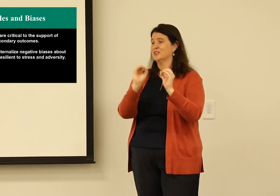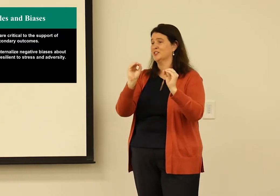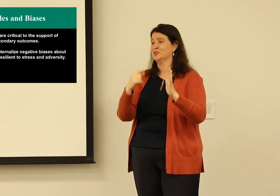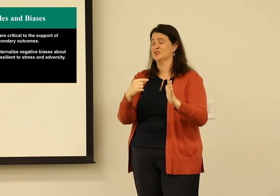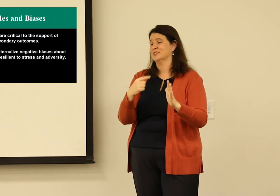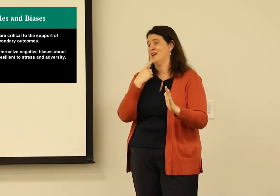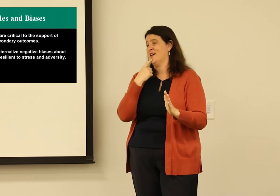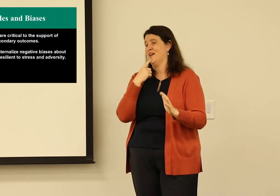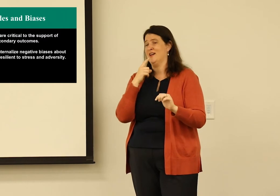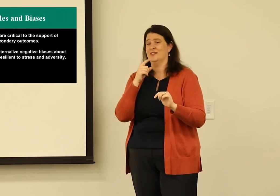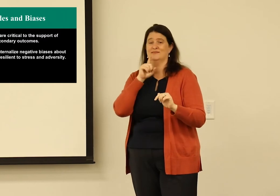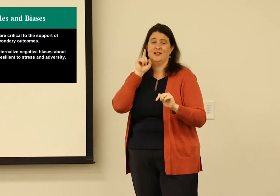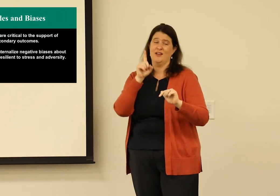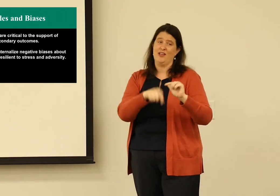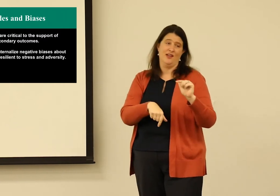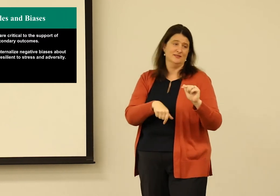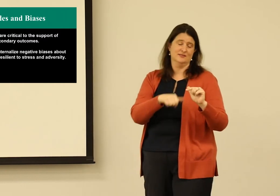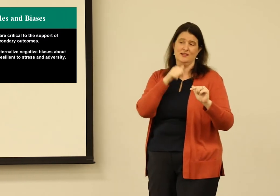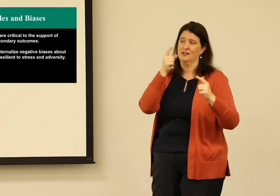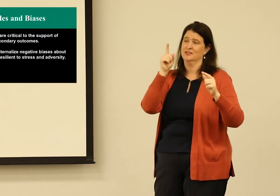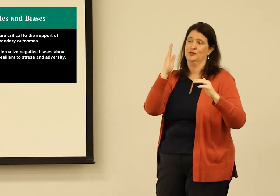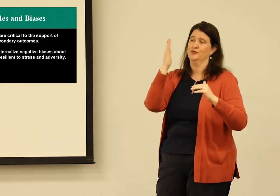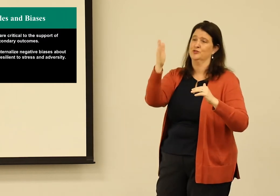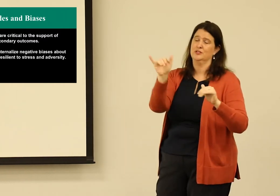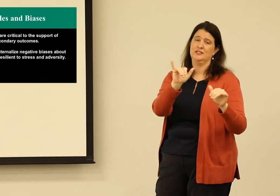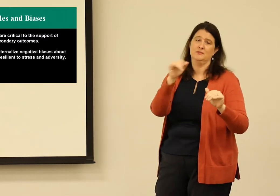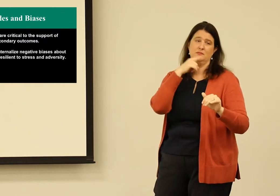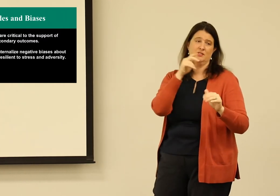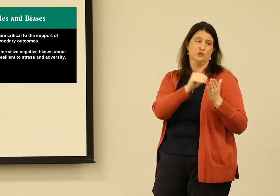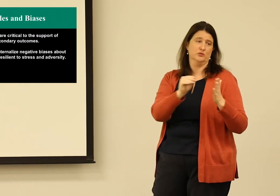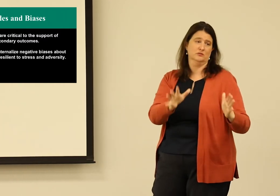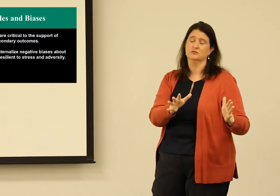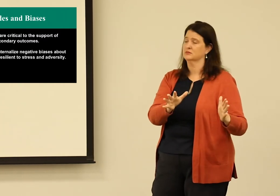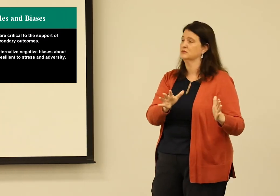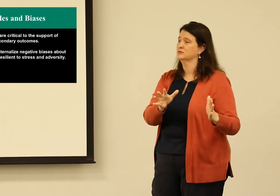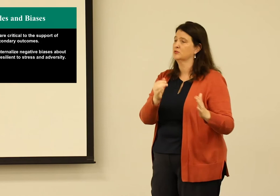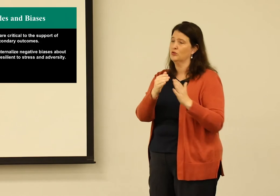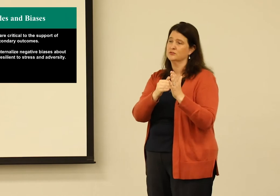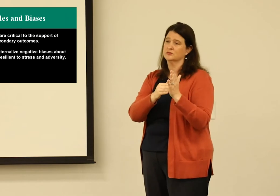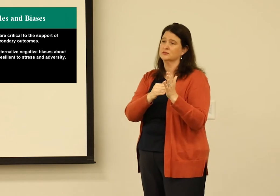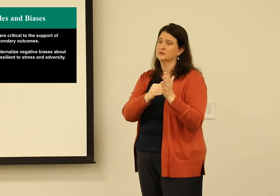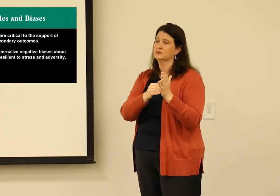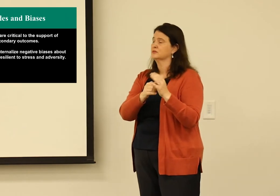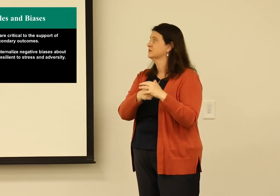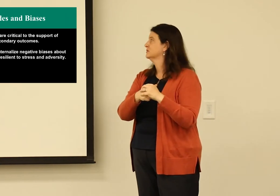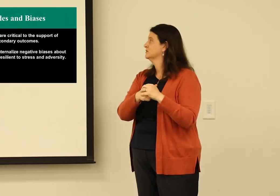in post-secondary environments. And to have a teacher that says "Deaf individuals aren't going to be able to do this on par as